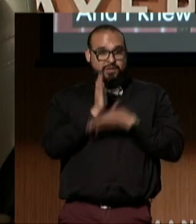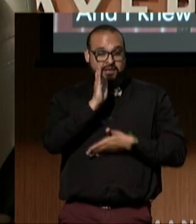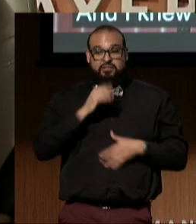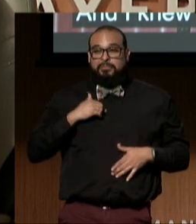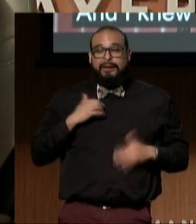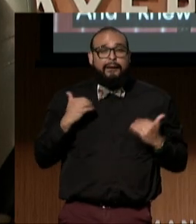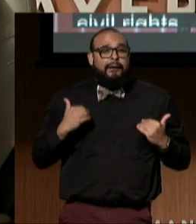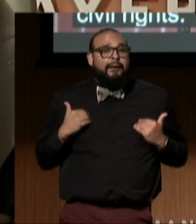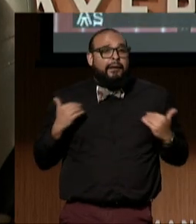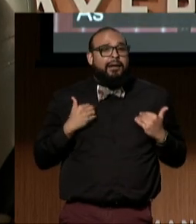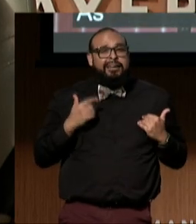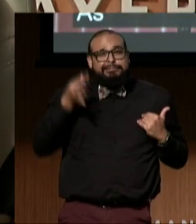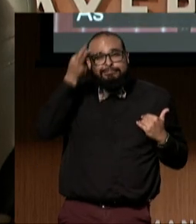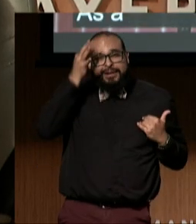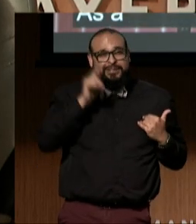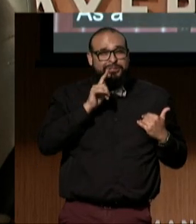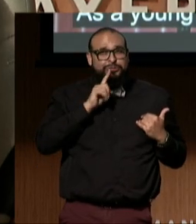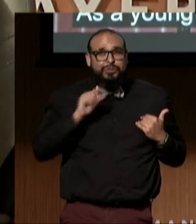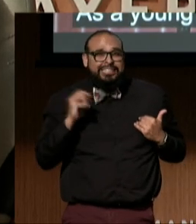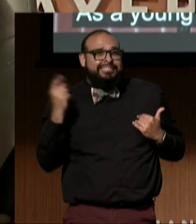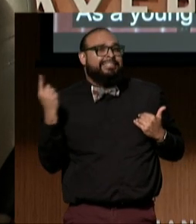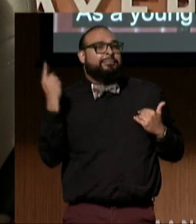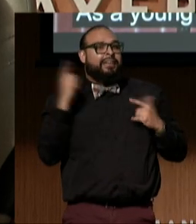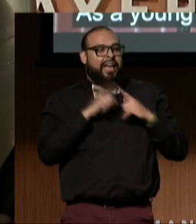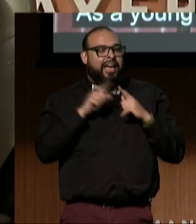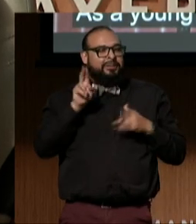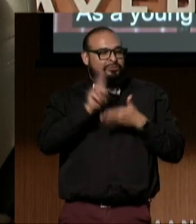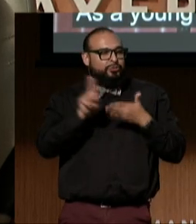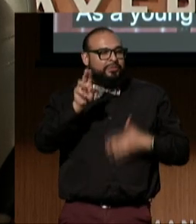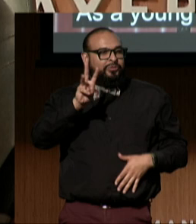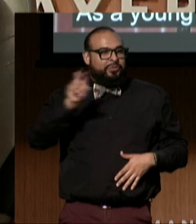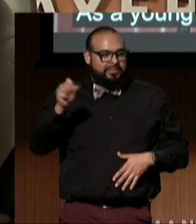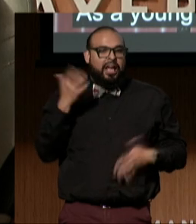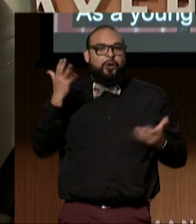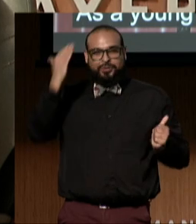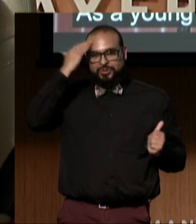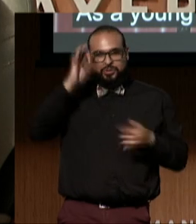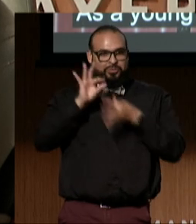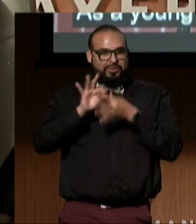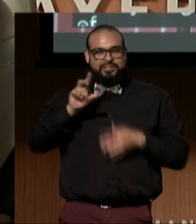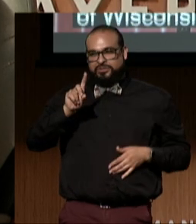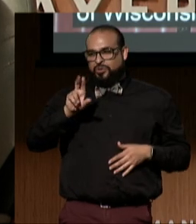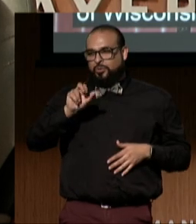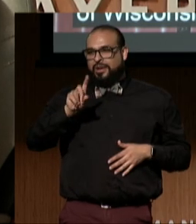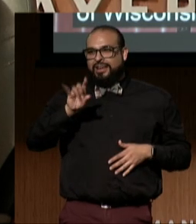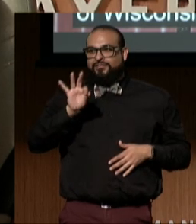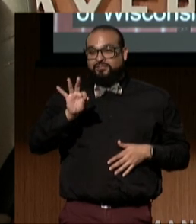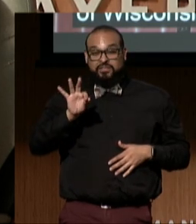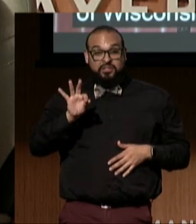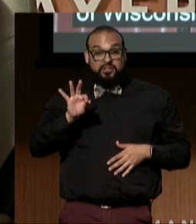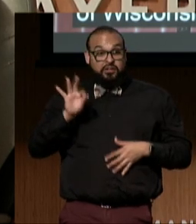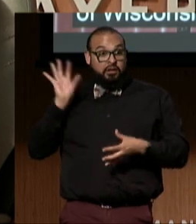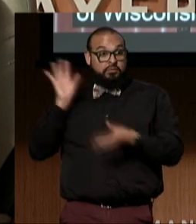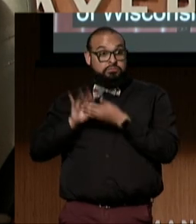at the University of Wisconsin, I knew about DREDF. In my 20 years working in disability access